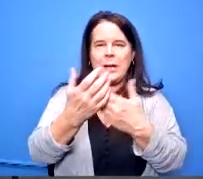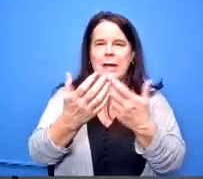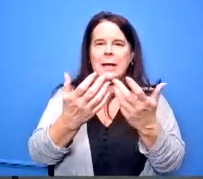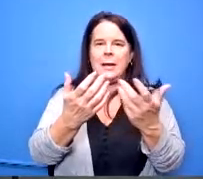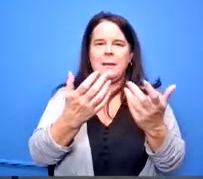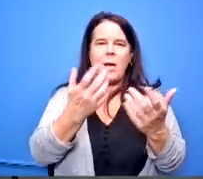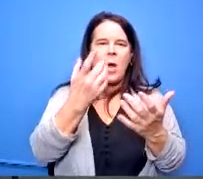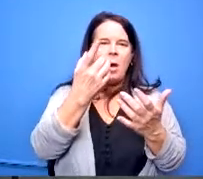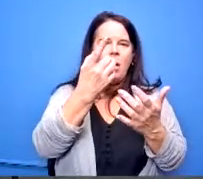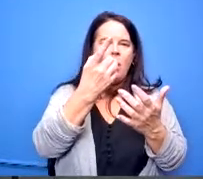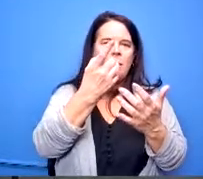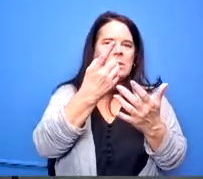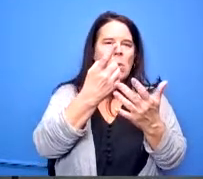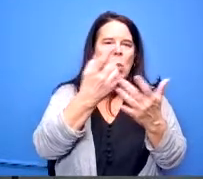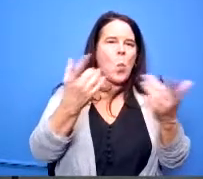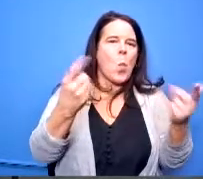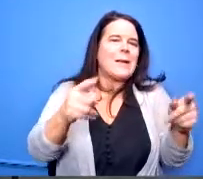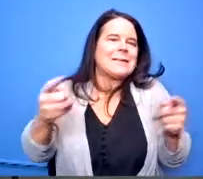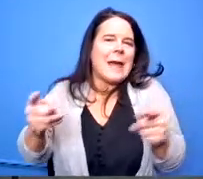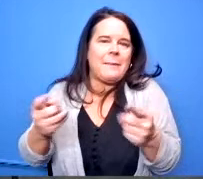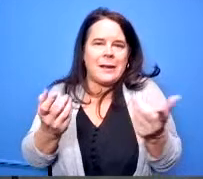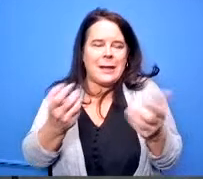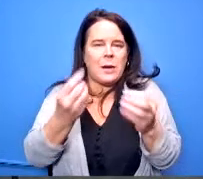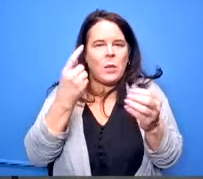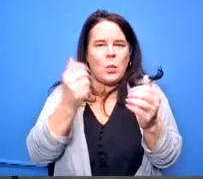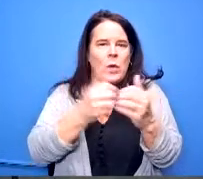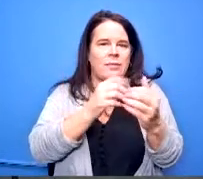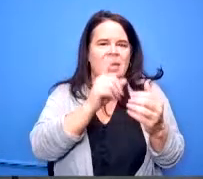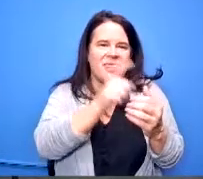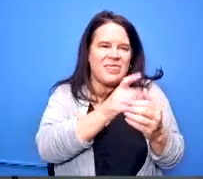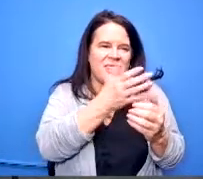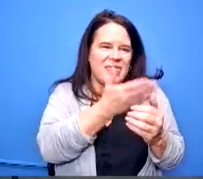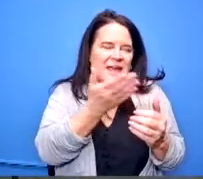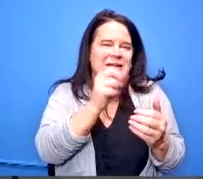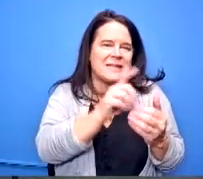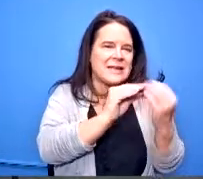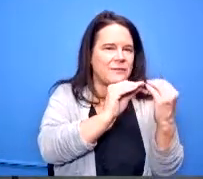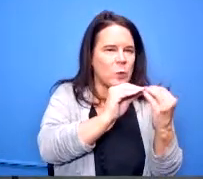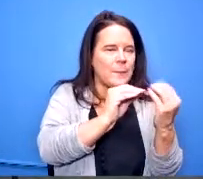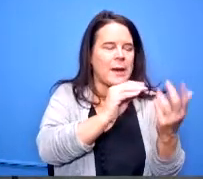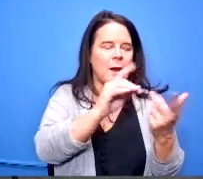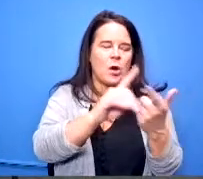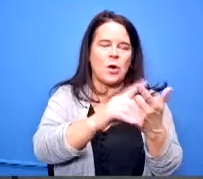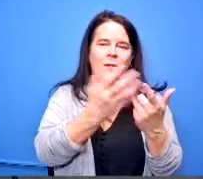come up with a strategic plan moving forward to go in inside of the transportation uh whole piece